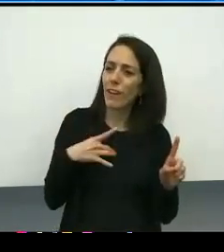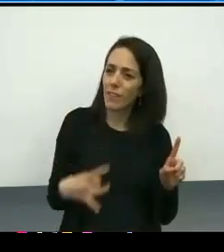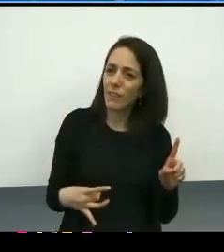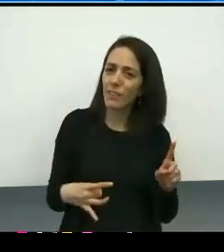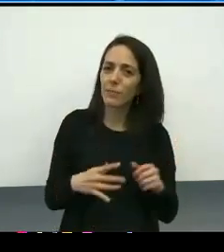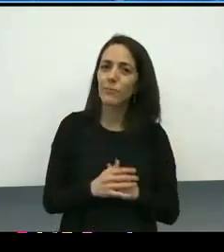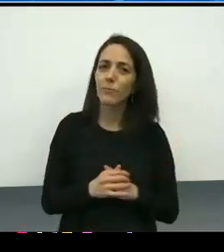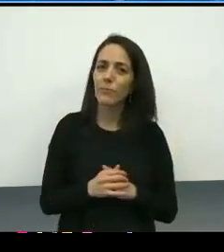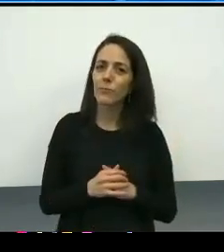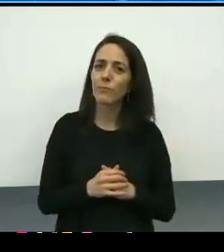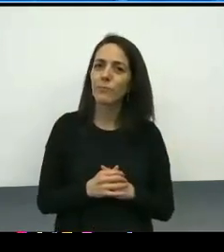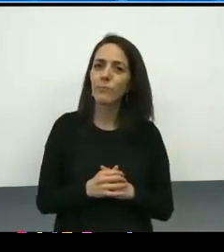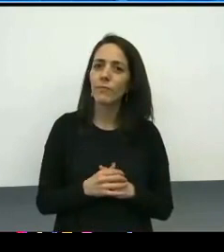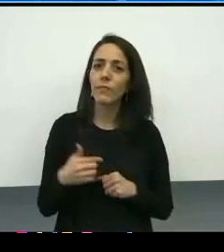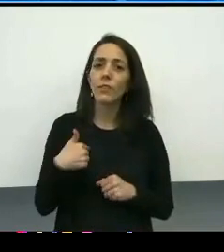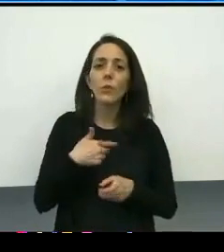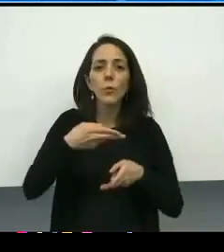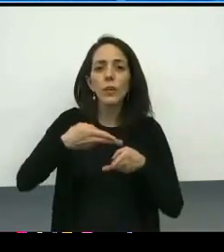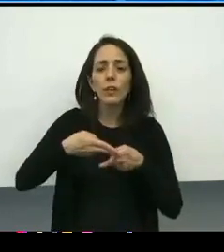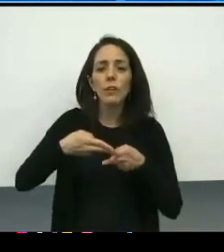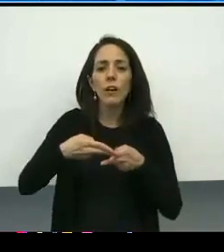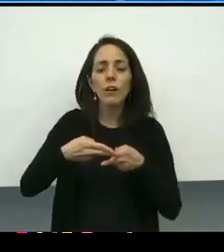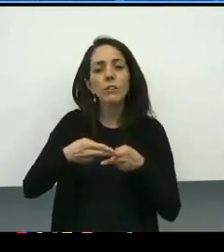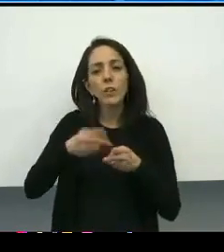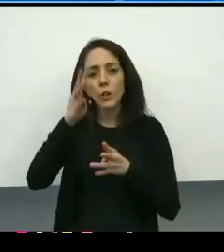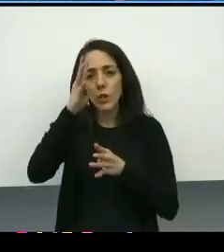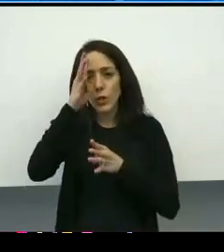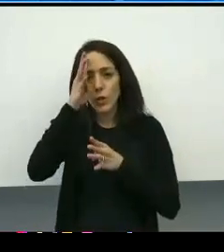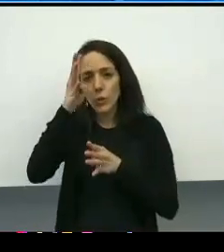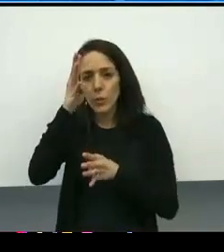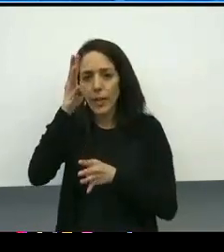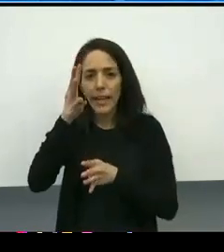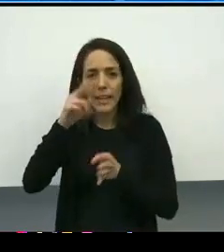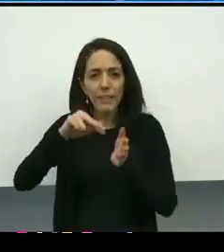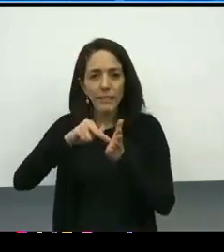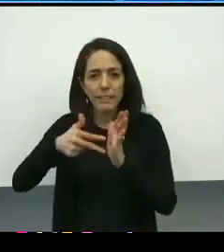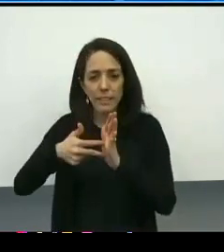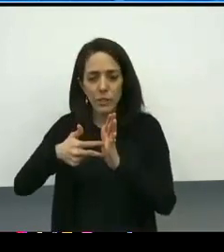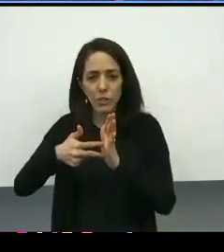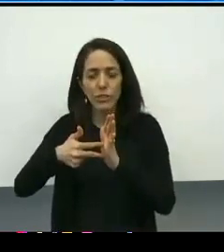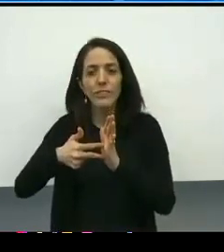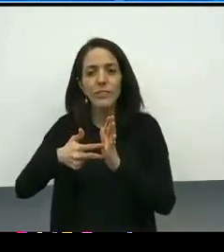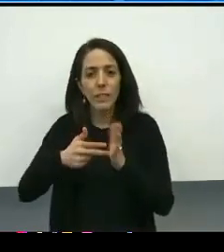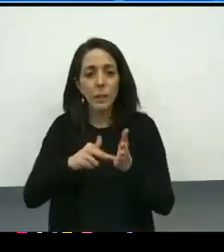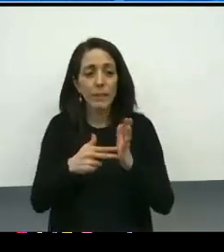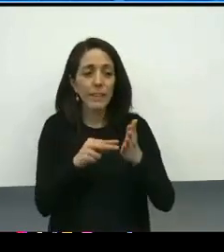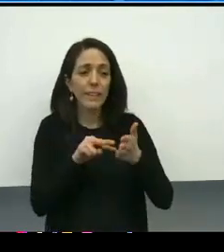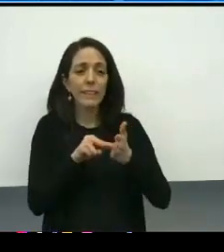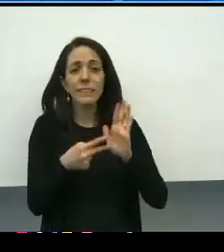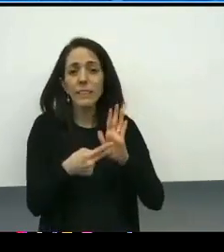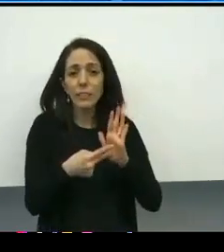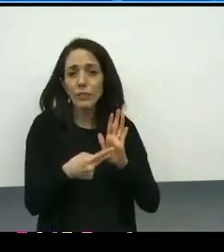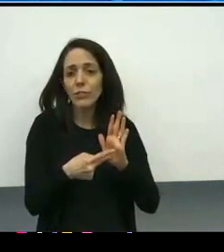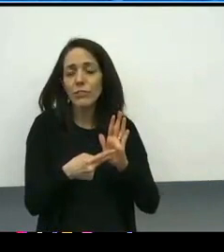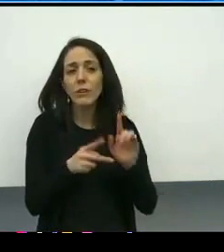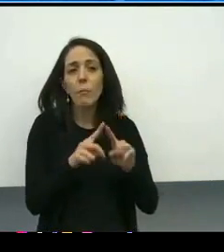that it is what we call creative tension. And I thought that that was a nice reframe, that the tension is expected, necessary, and needed